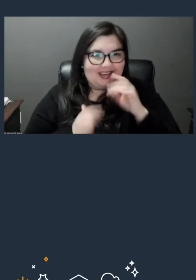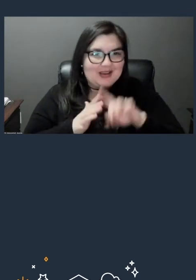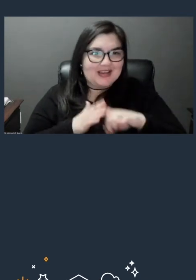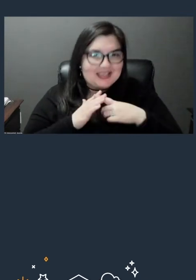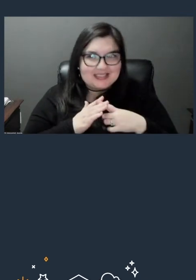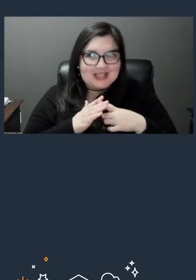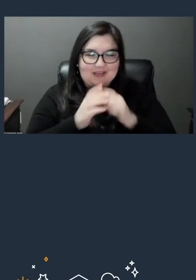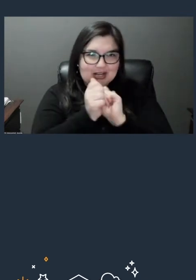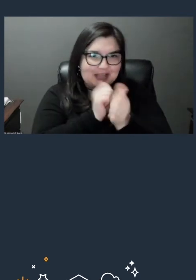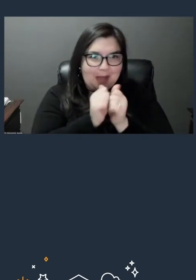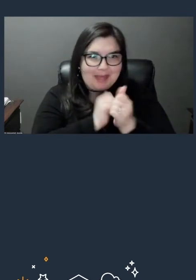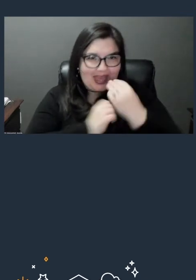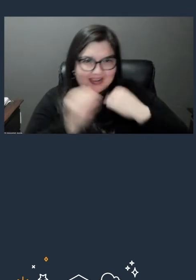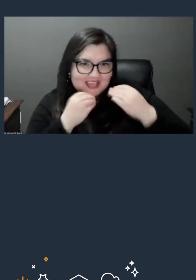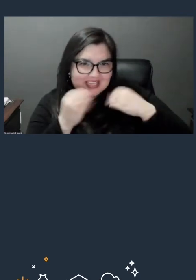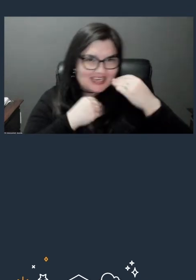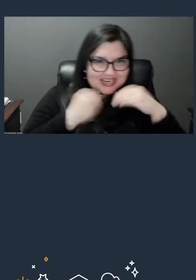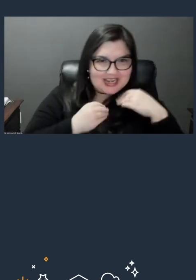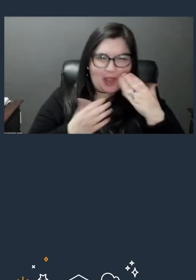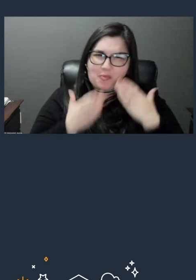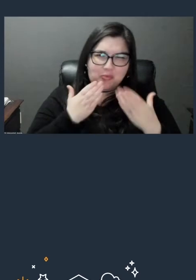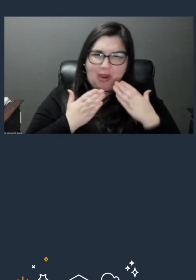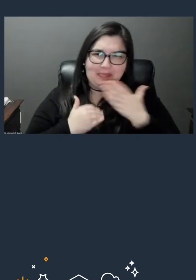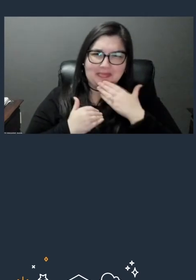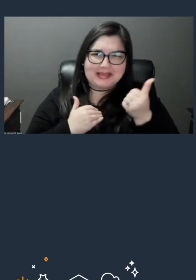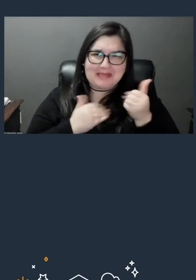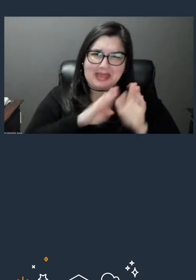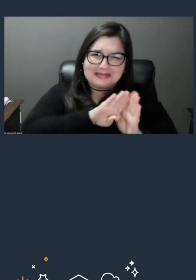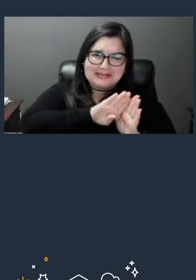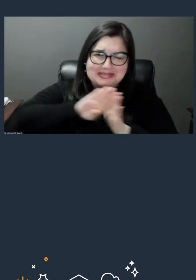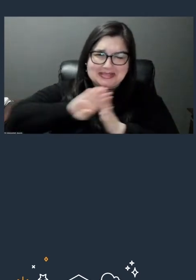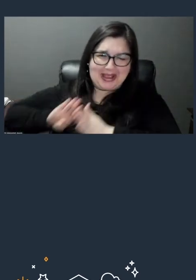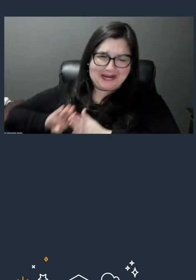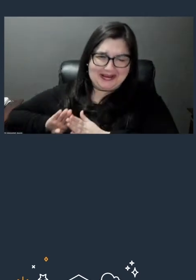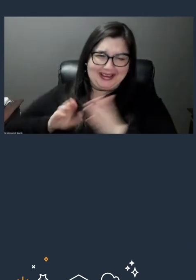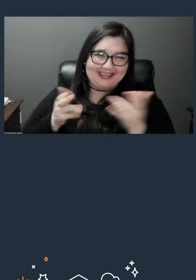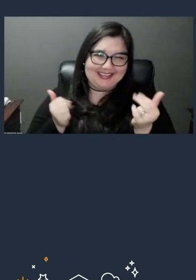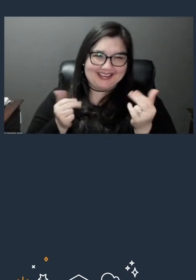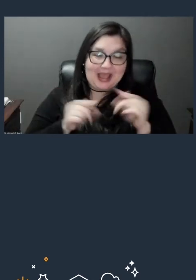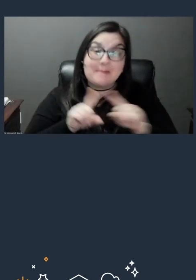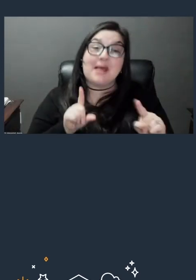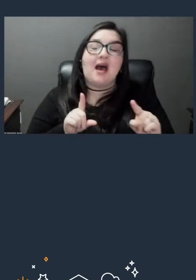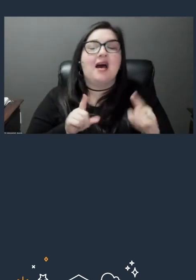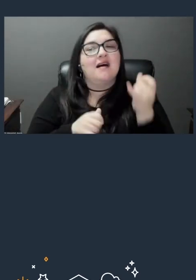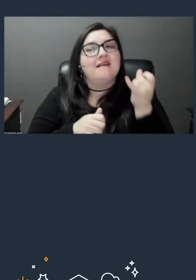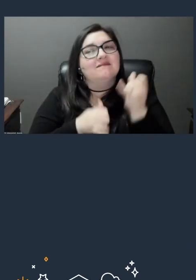and it's probably best that we stay away from that. But we do have one final question for you